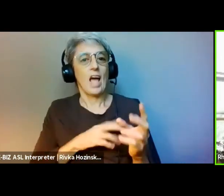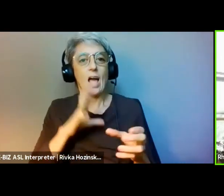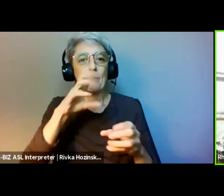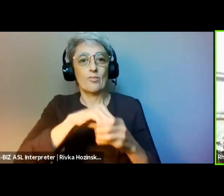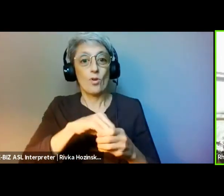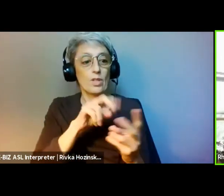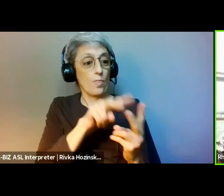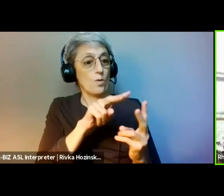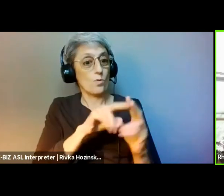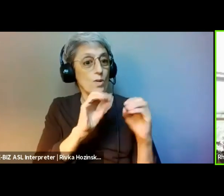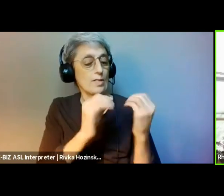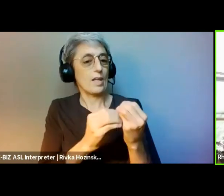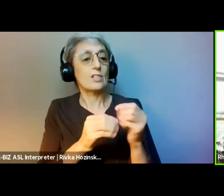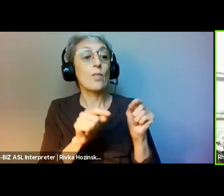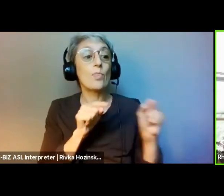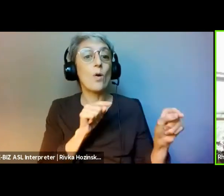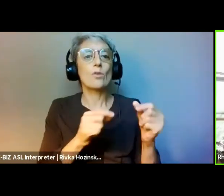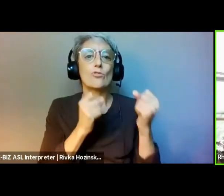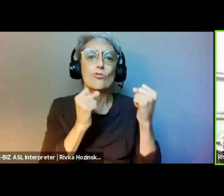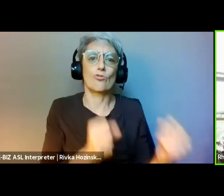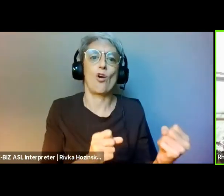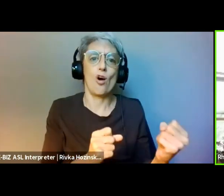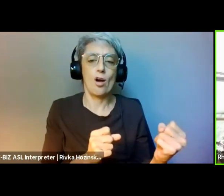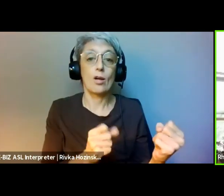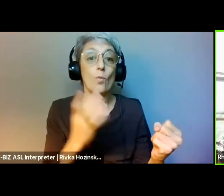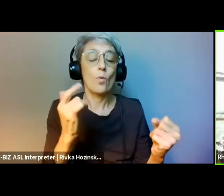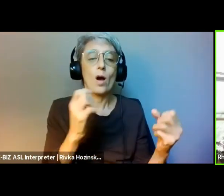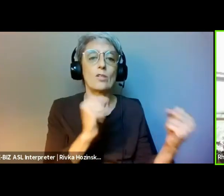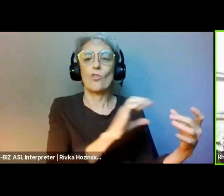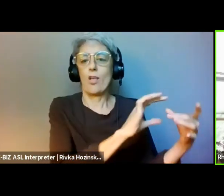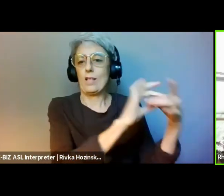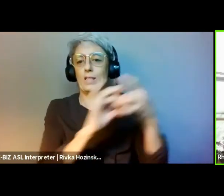that's free from market speculation and serves the interest of community building,